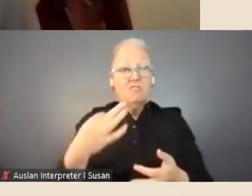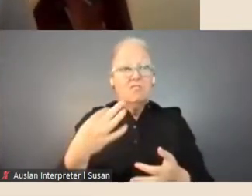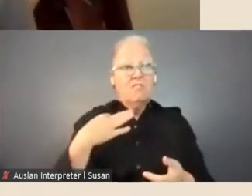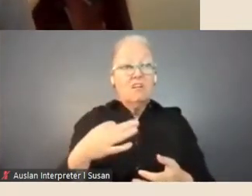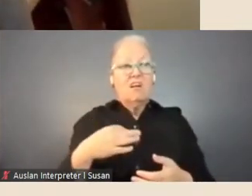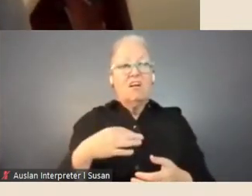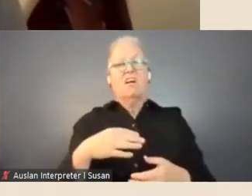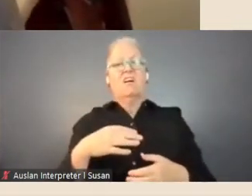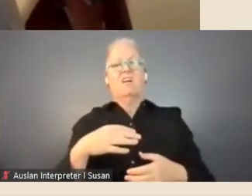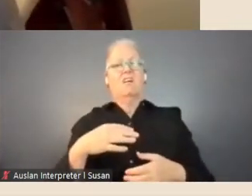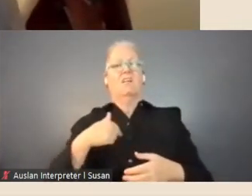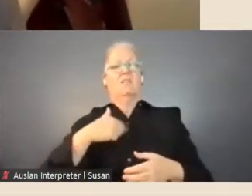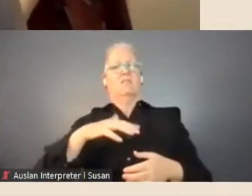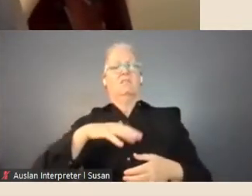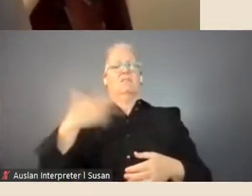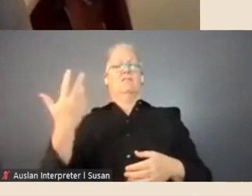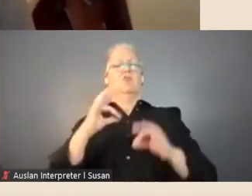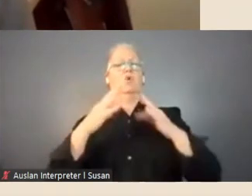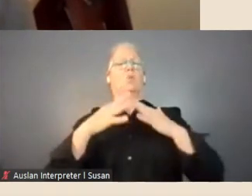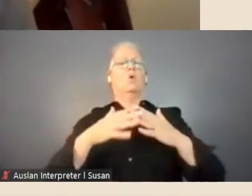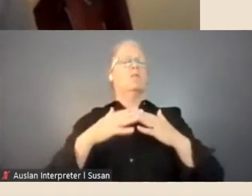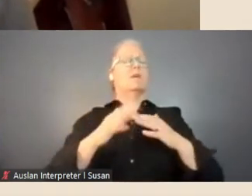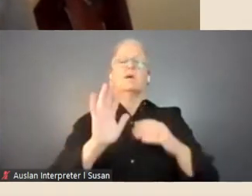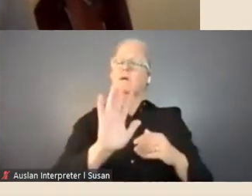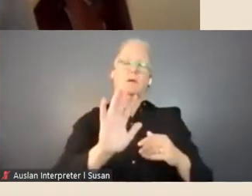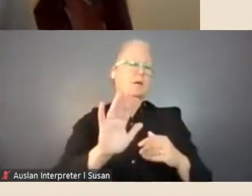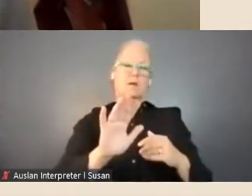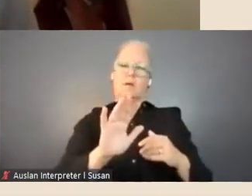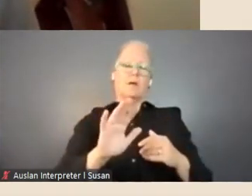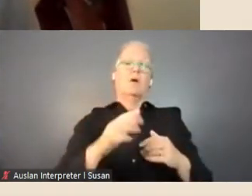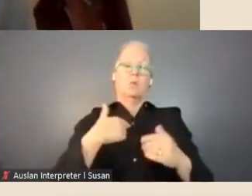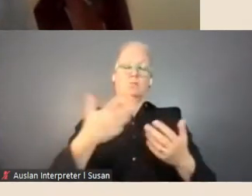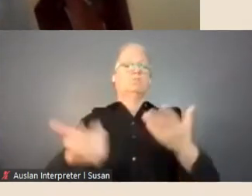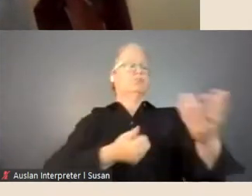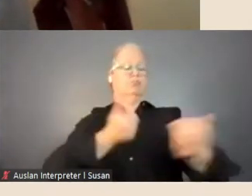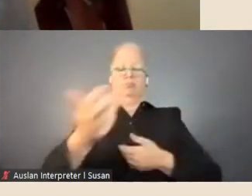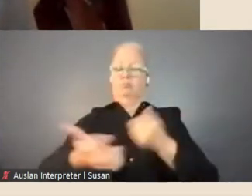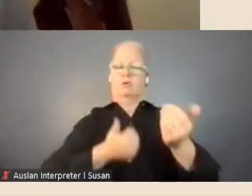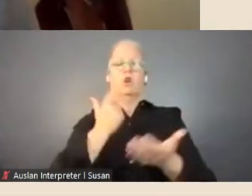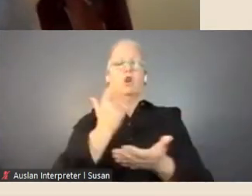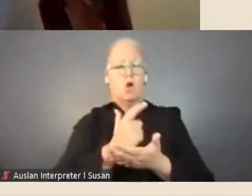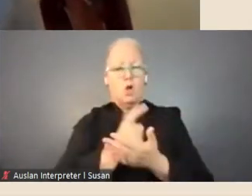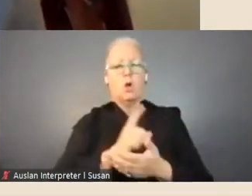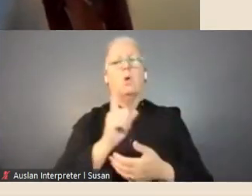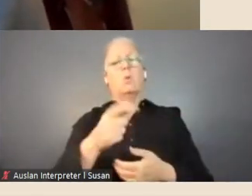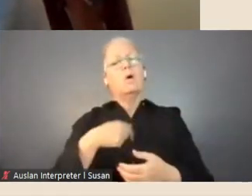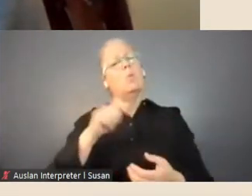receive a large number of applications and it allows us to really look carefully at who would be